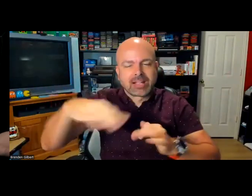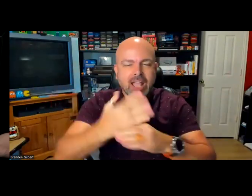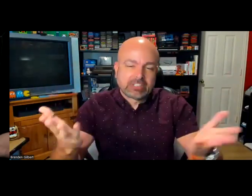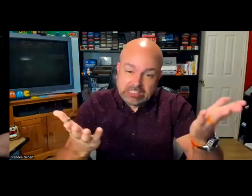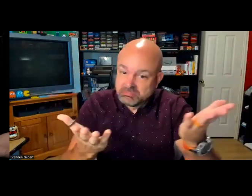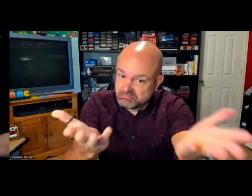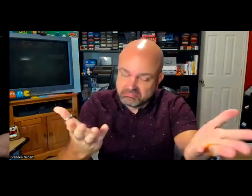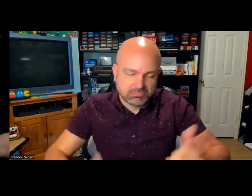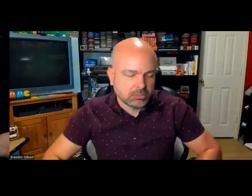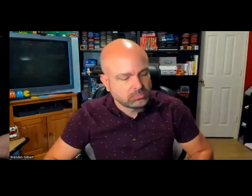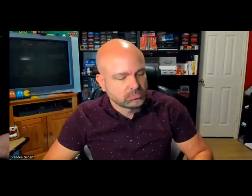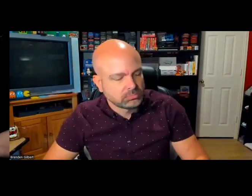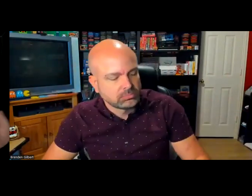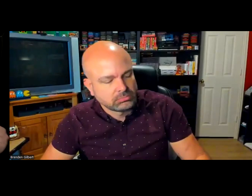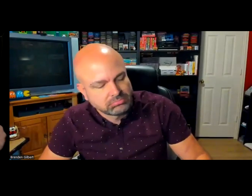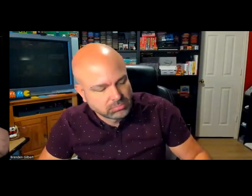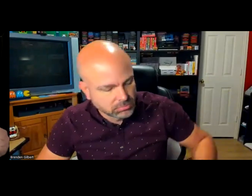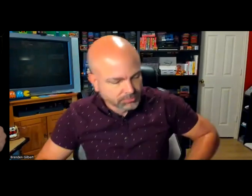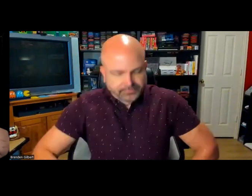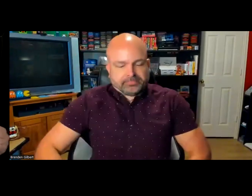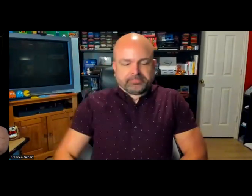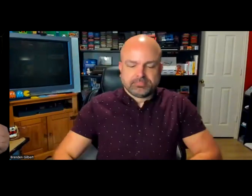that far away? And some way of measuring that or setting it up